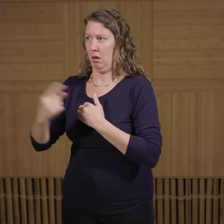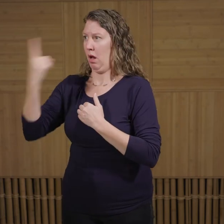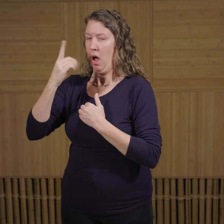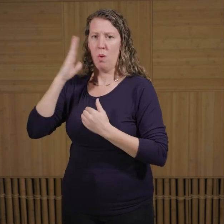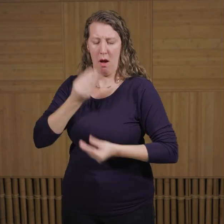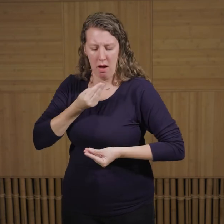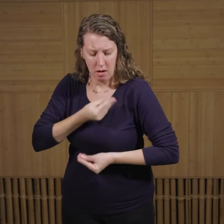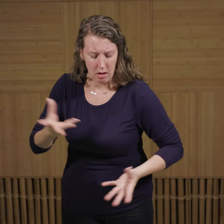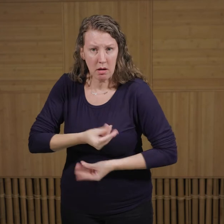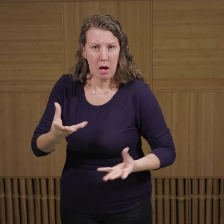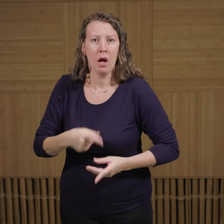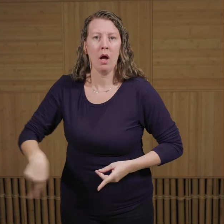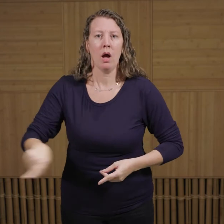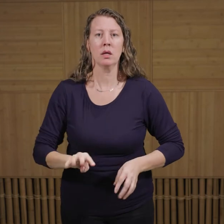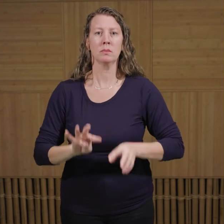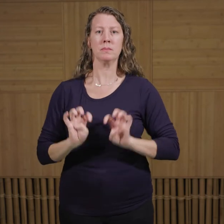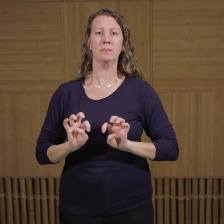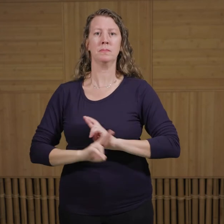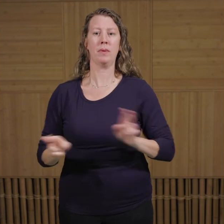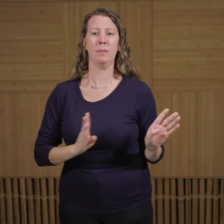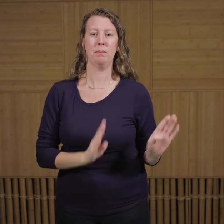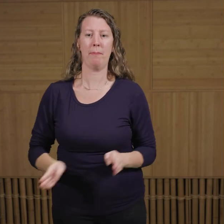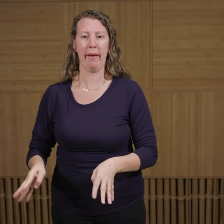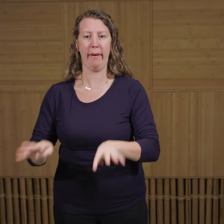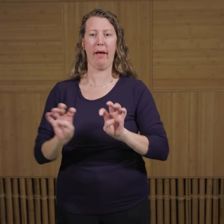which will allow the other meerkats to act appropriately to get to safety.